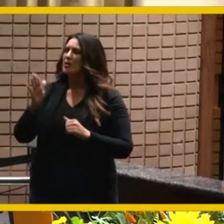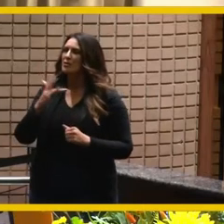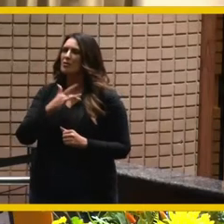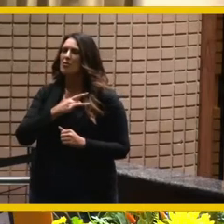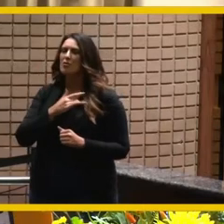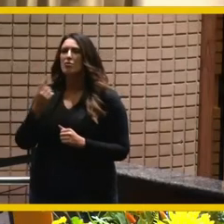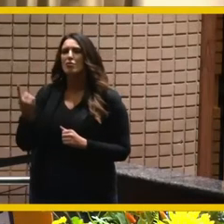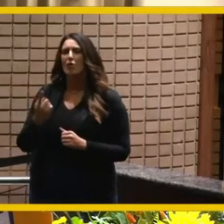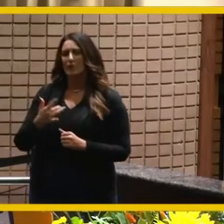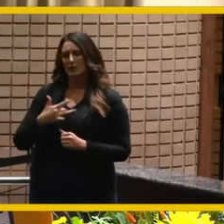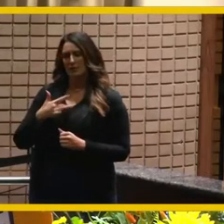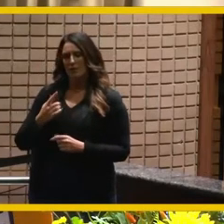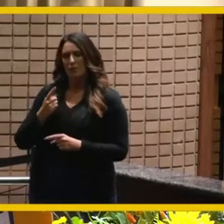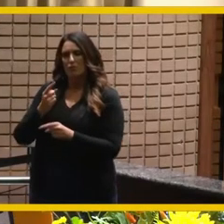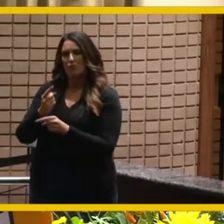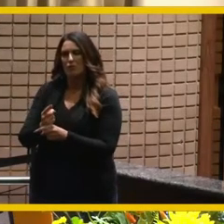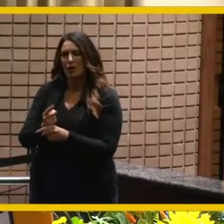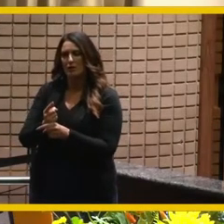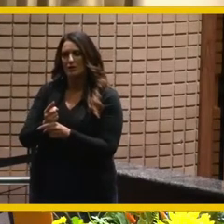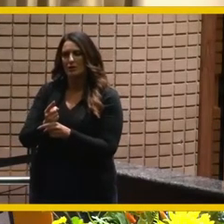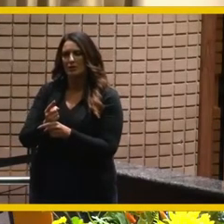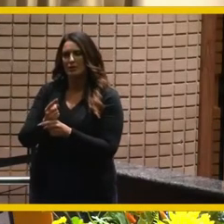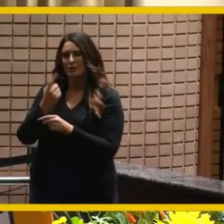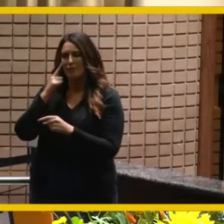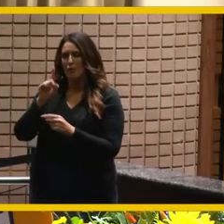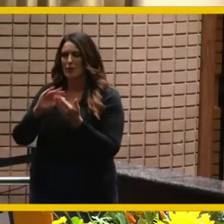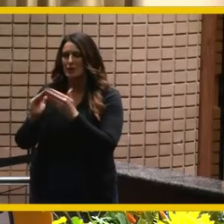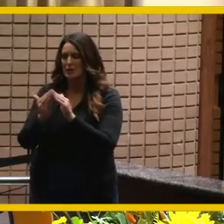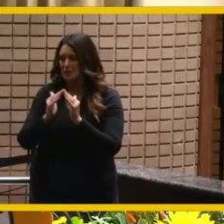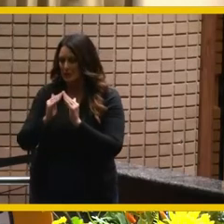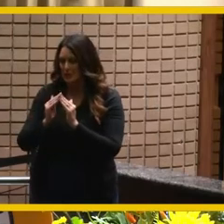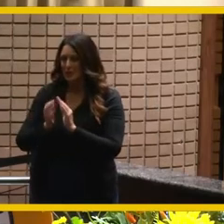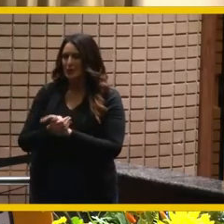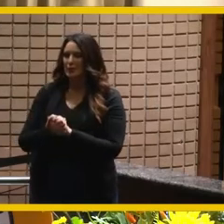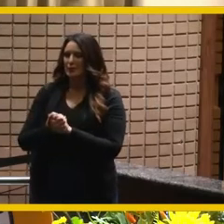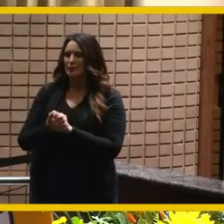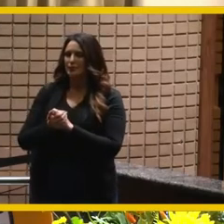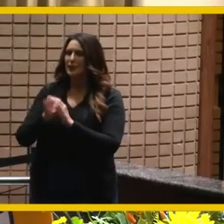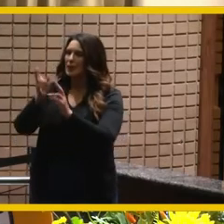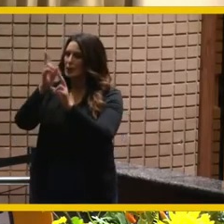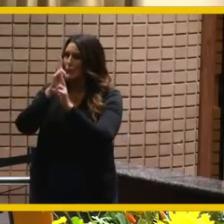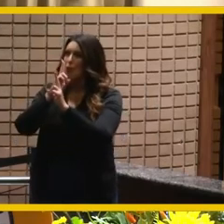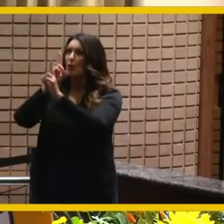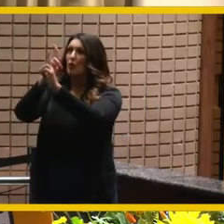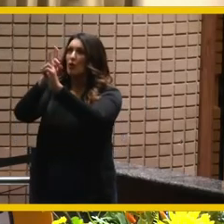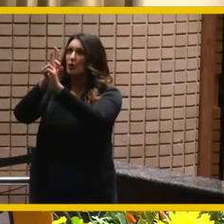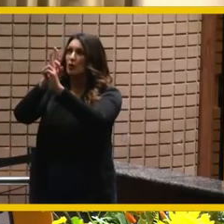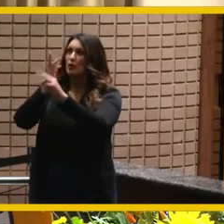for this city and all along honoring you as he went along the way lord thank you for